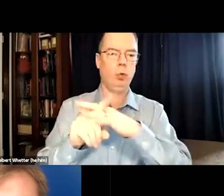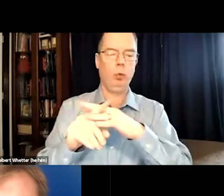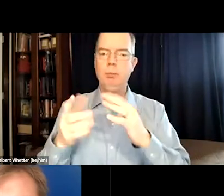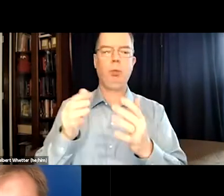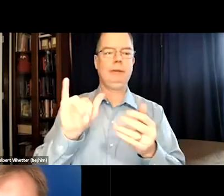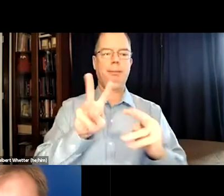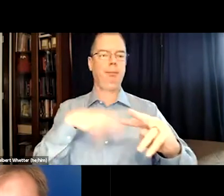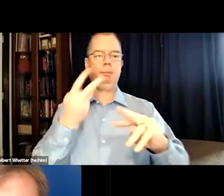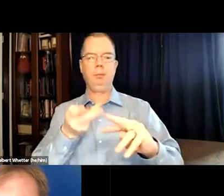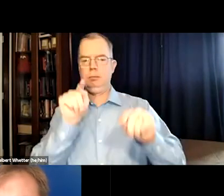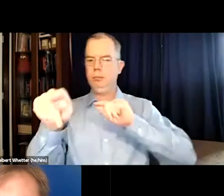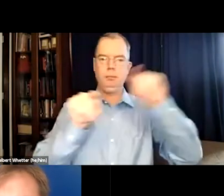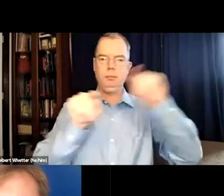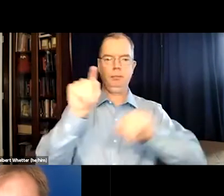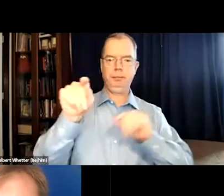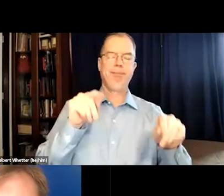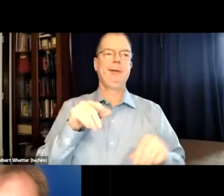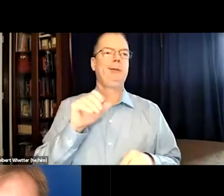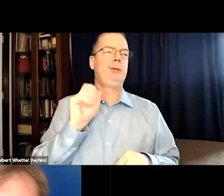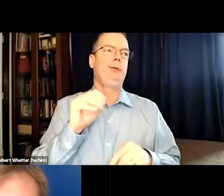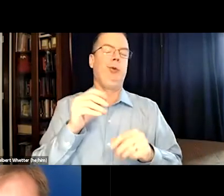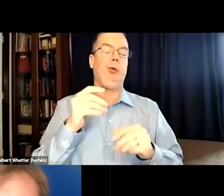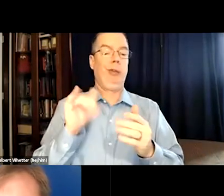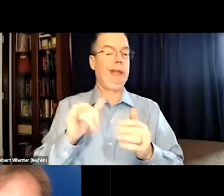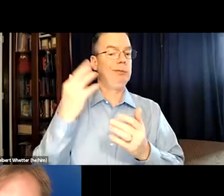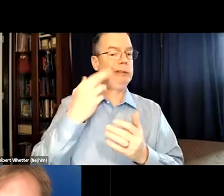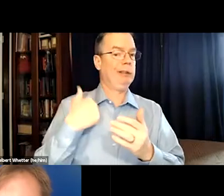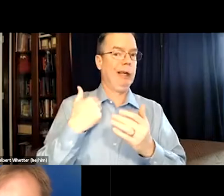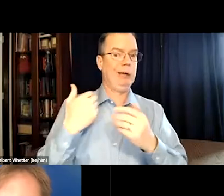or onto social media because often the captioning doesn't show up or vice versa.